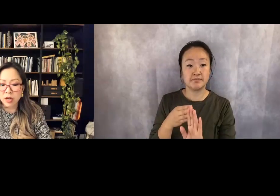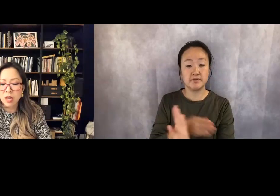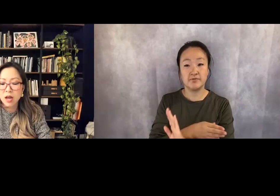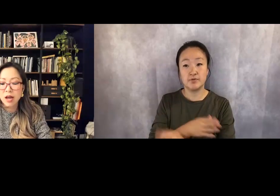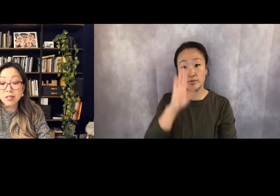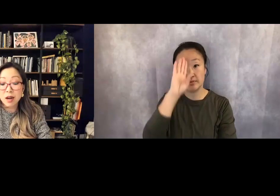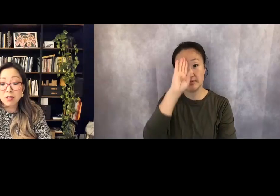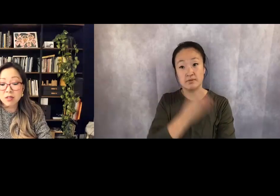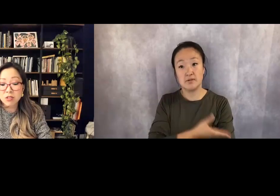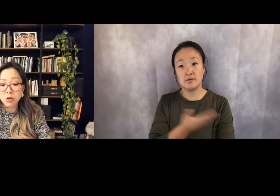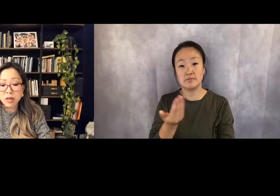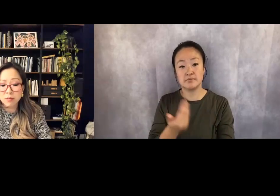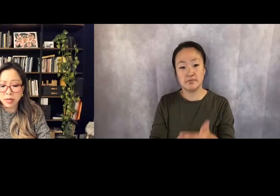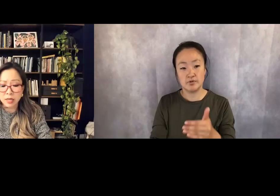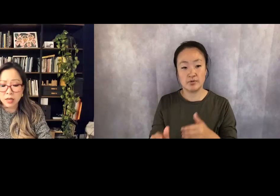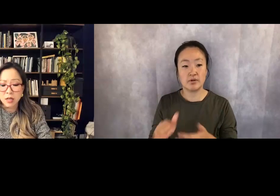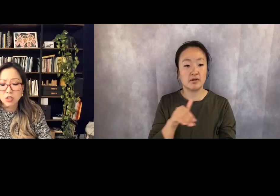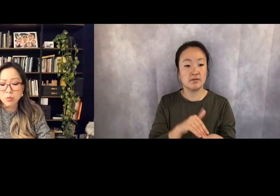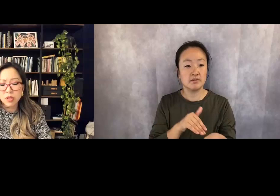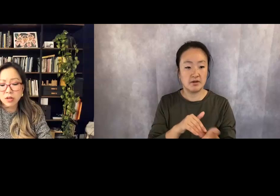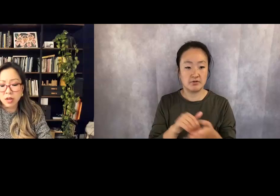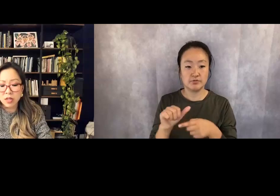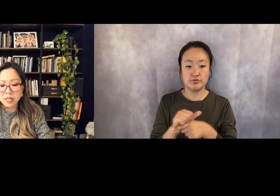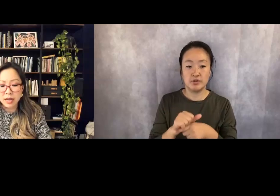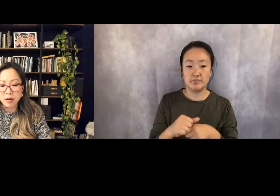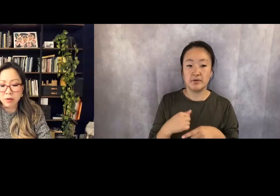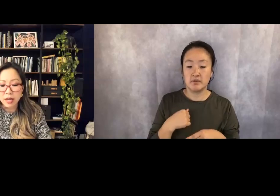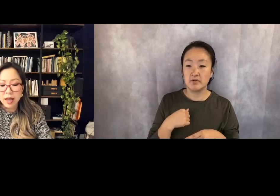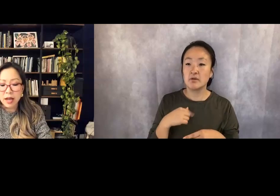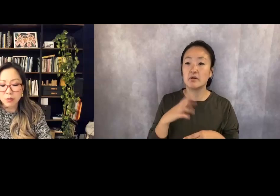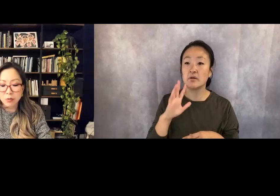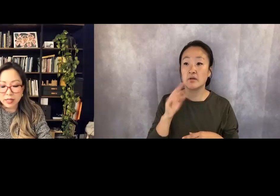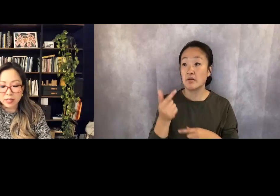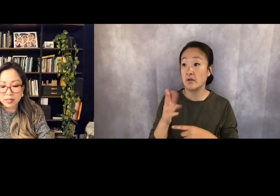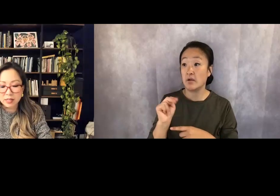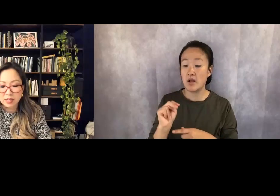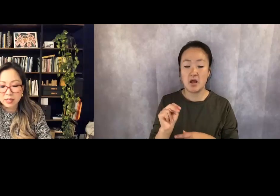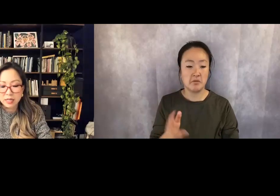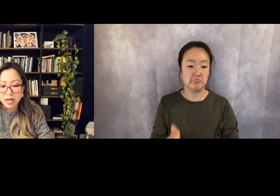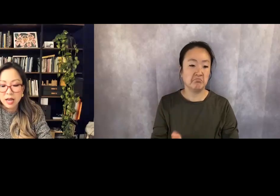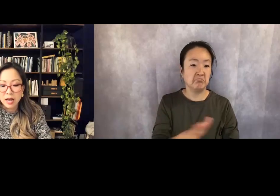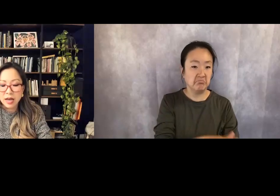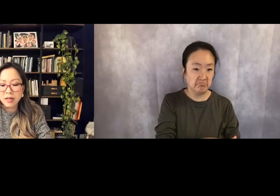A doctor trained me to put the gun down and write.